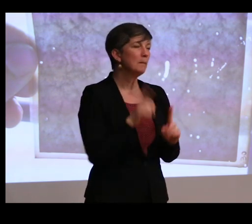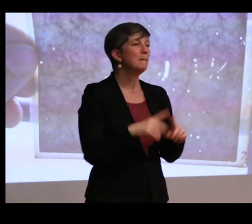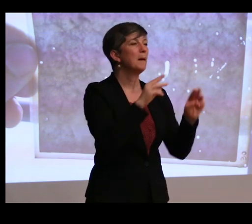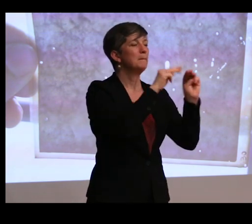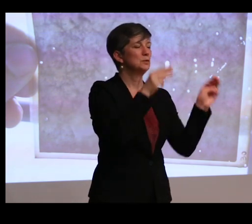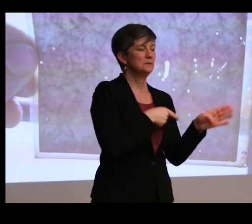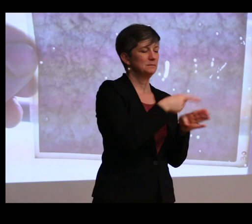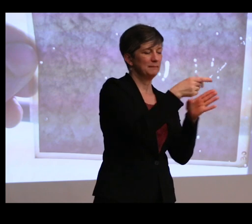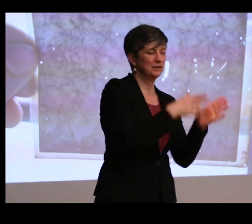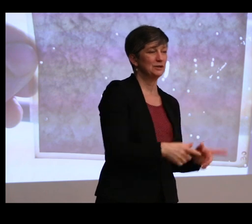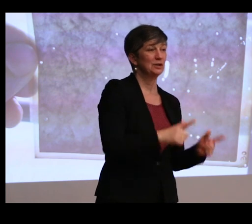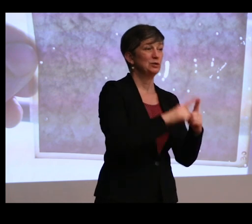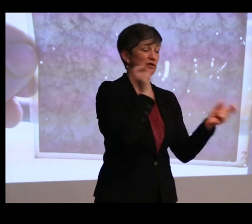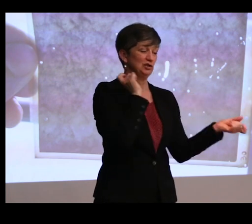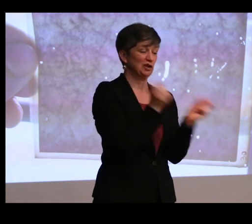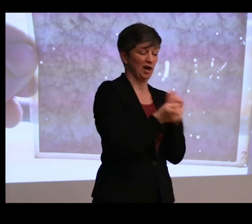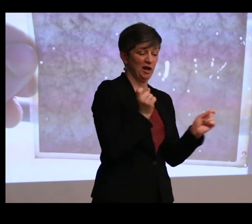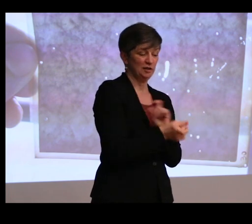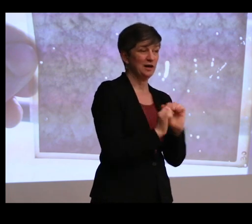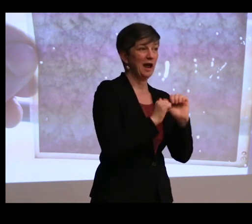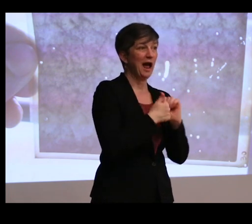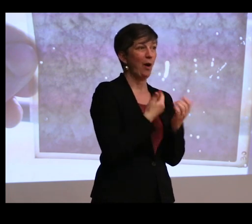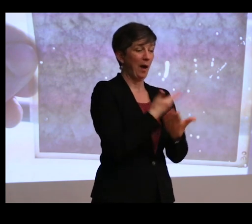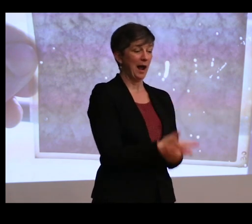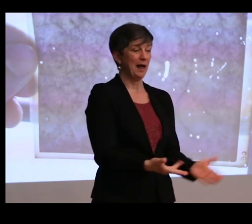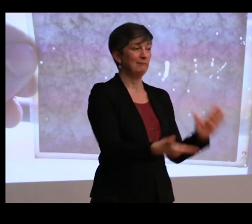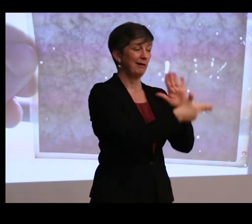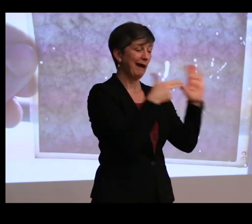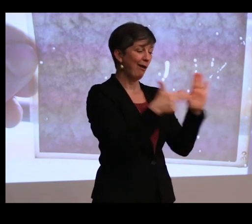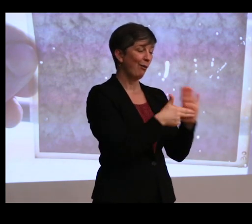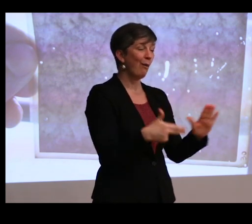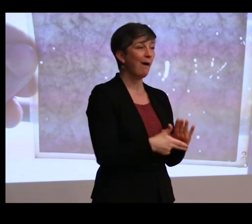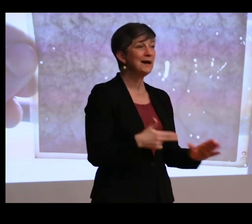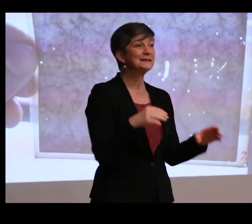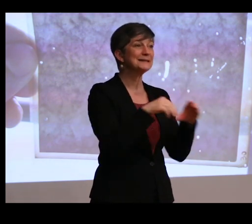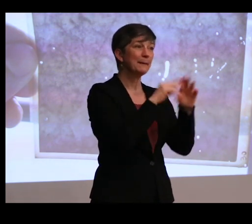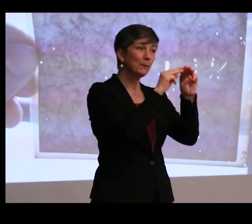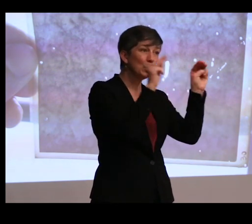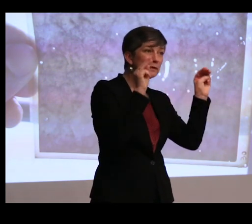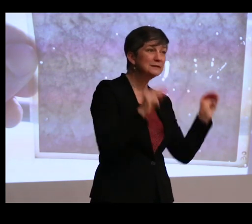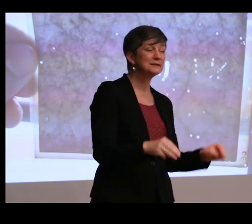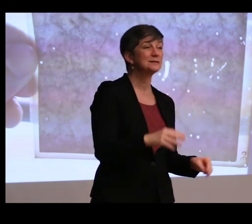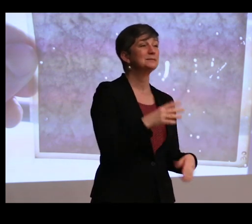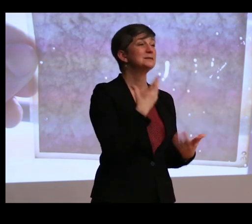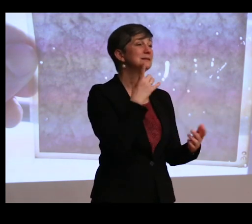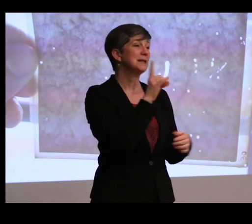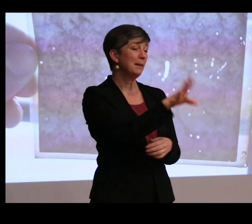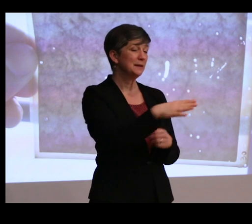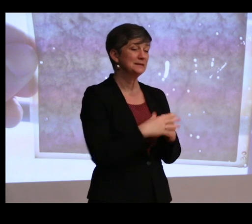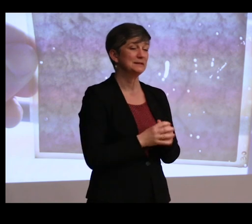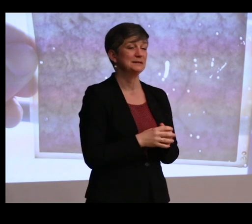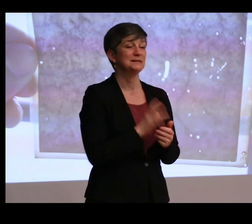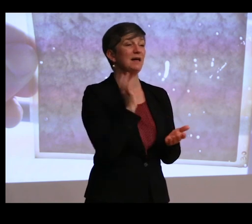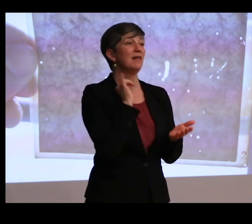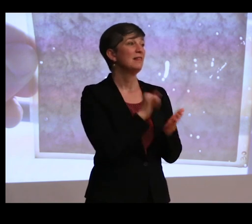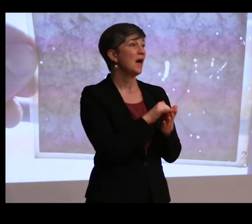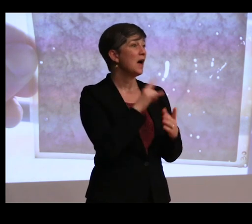who's basically rewriting the way that items are categorized in museum databases. I mean, that is fundamental, saying this language